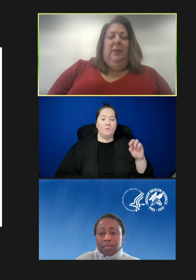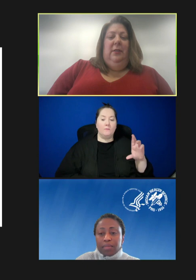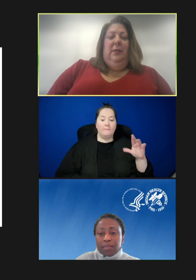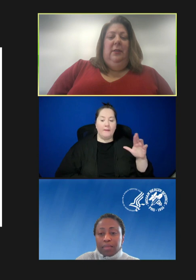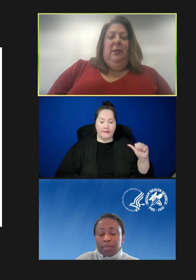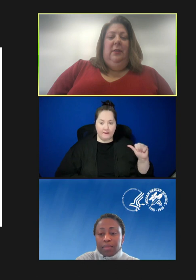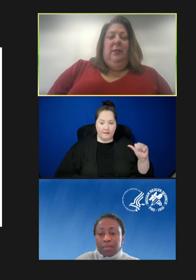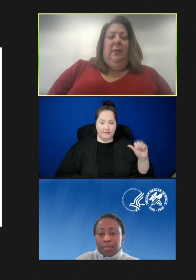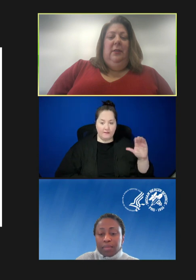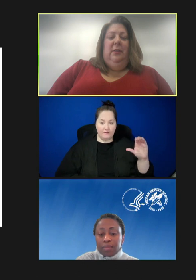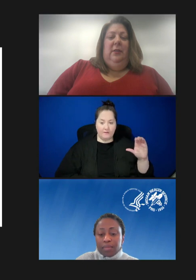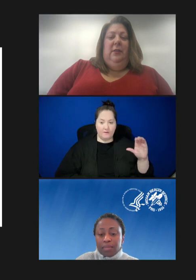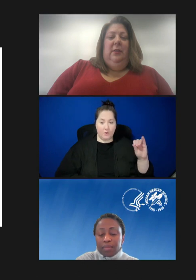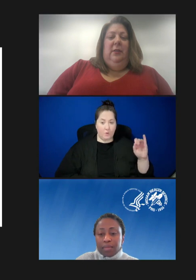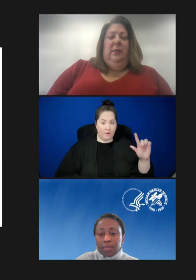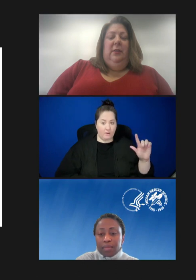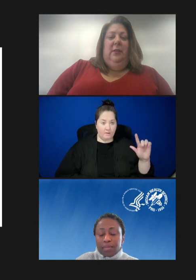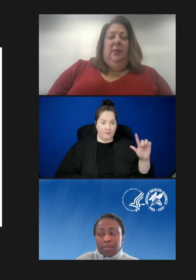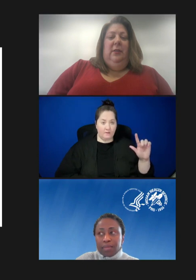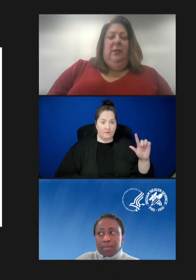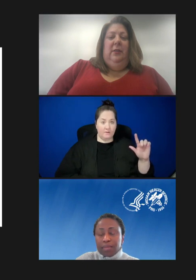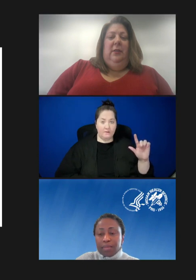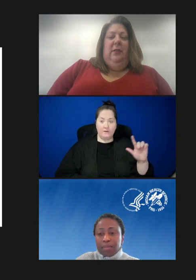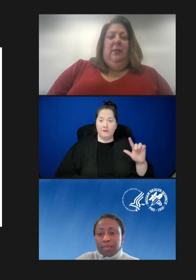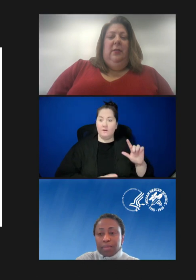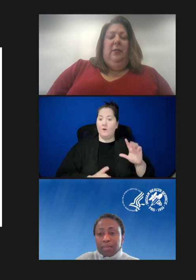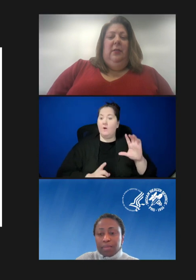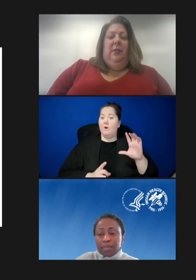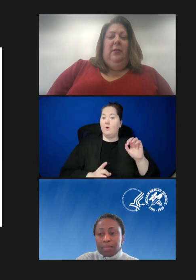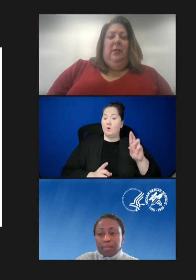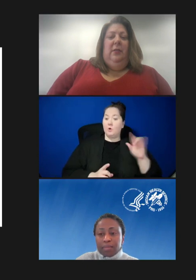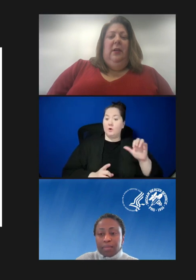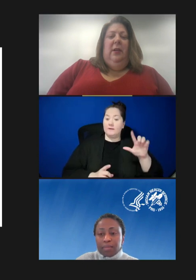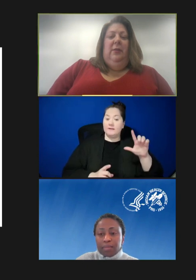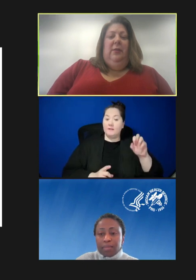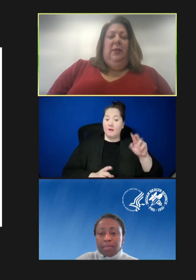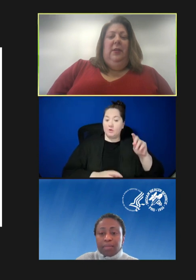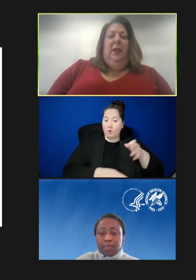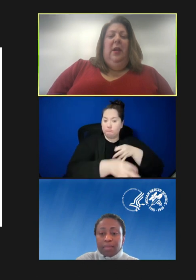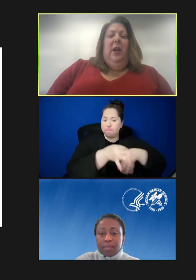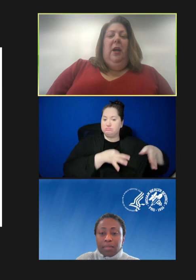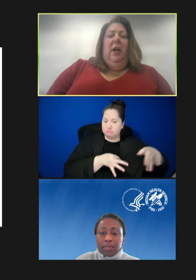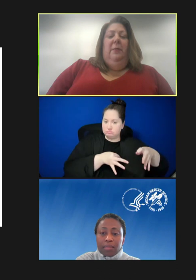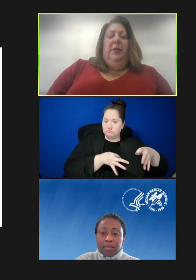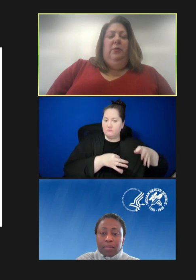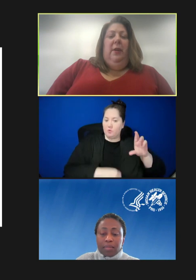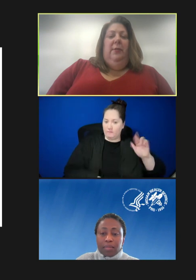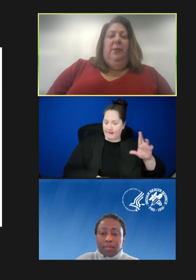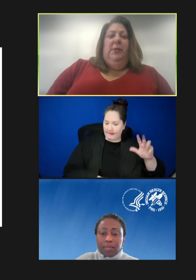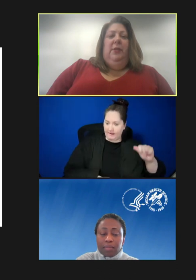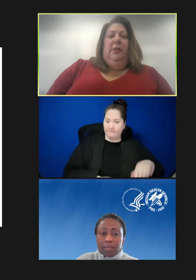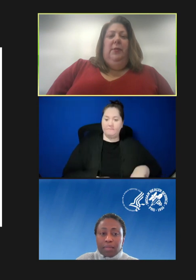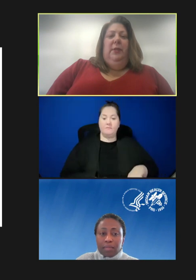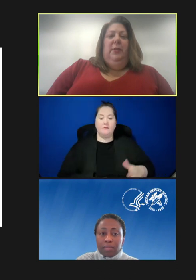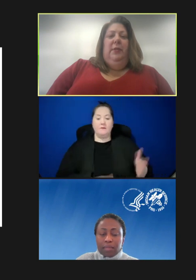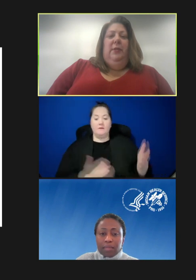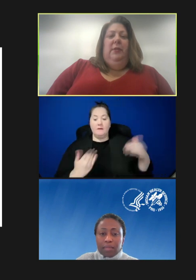Courtney Lando: Courtney Lando's here for Rebecca Coyle. Good morning. Ann Aikin: Hi, Courtney. Mitch Rothholz, are you here?